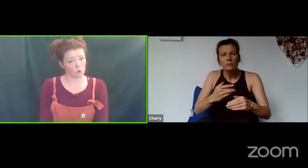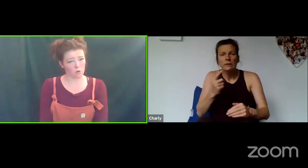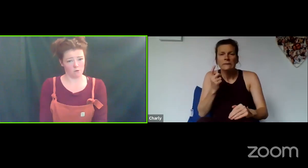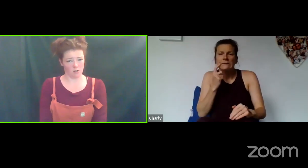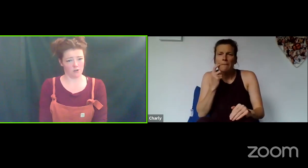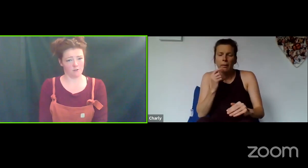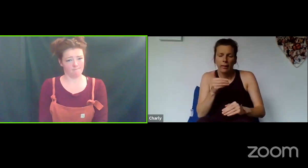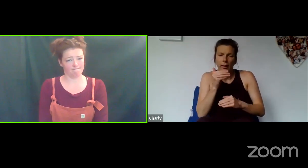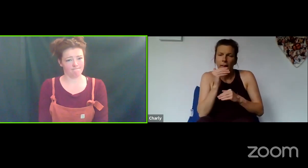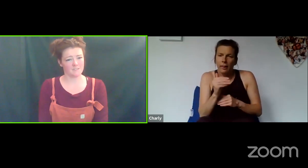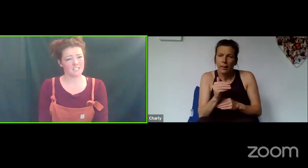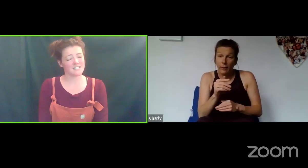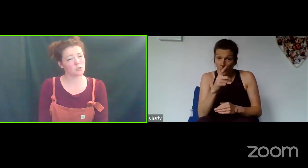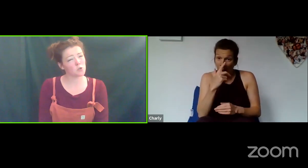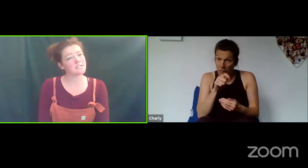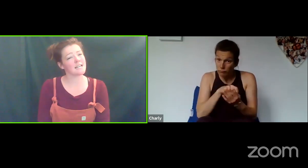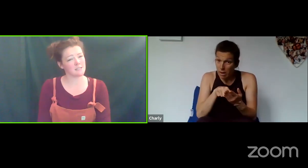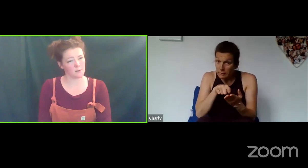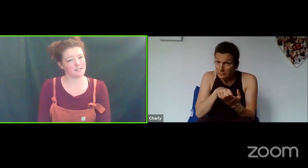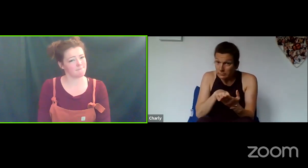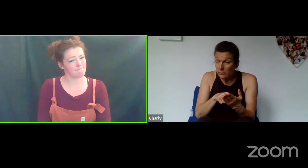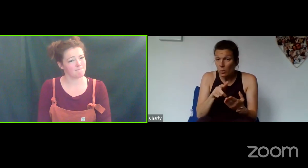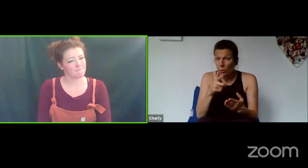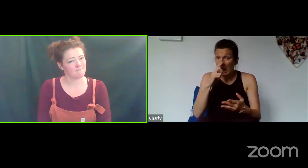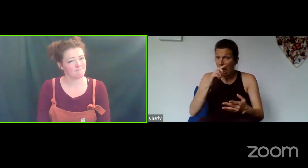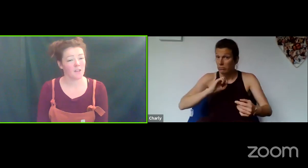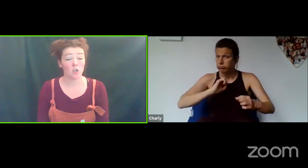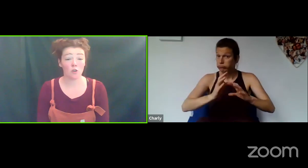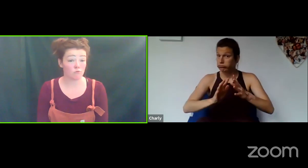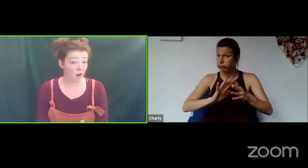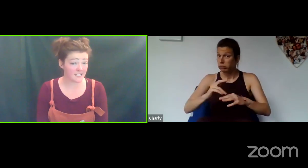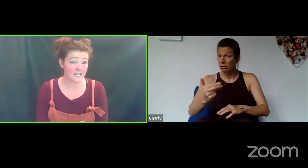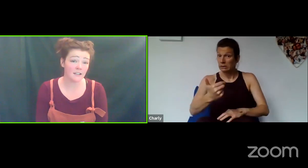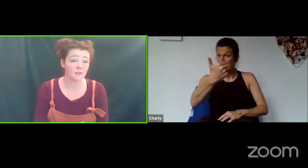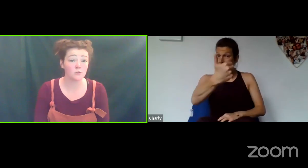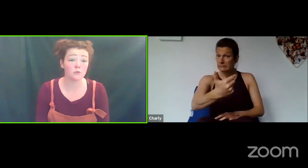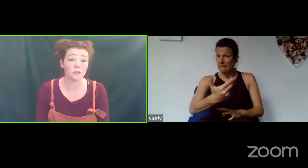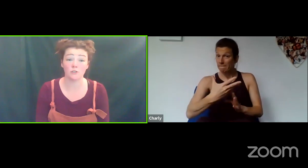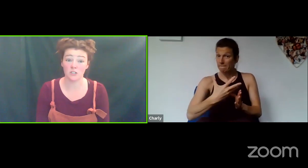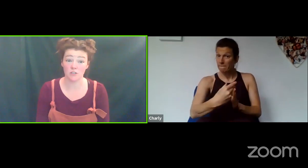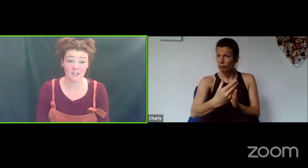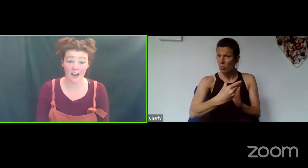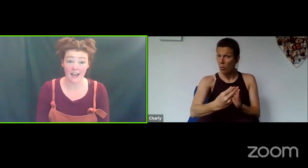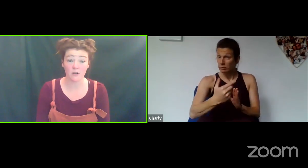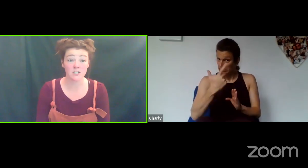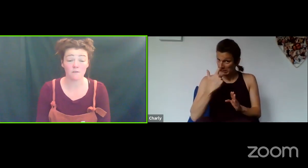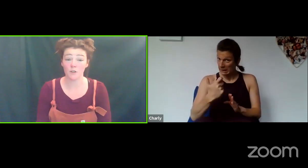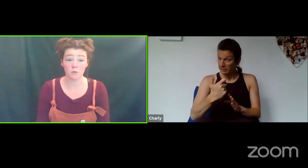short monologue, just short and sweet. You can write it or you can use sign language and film